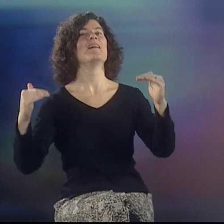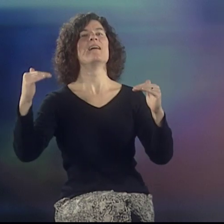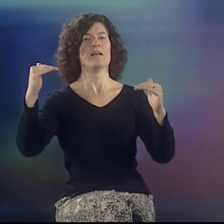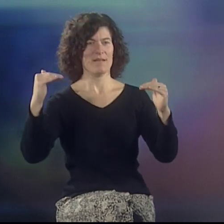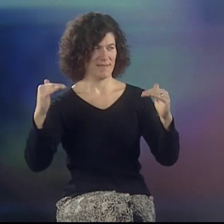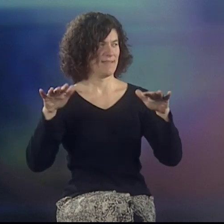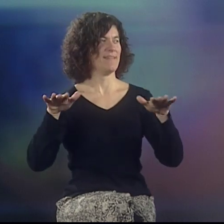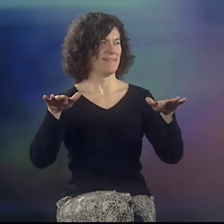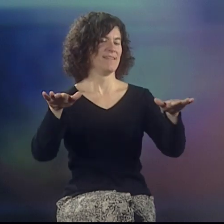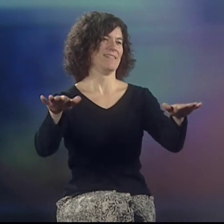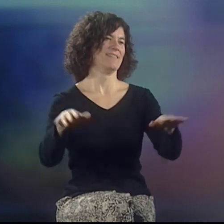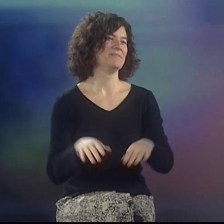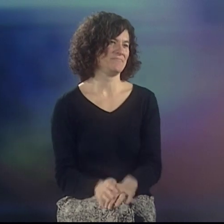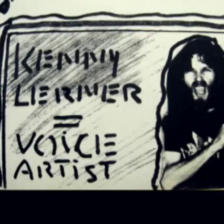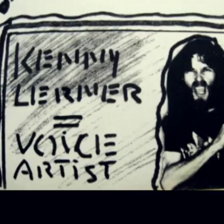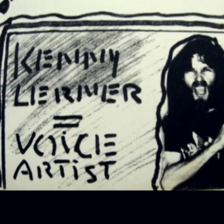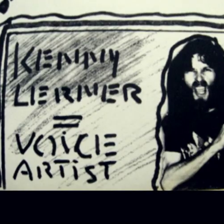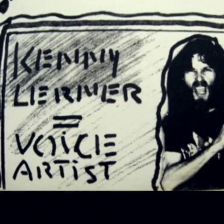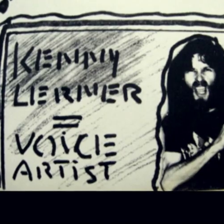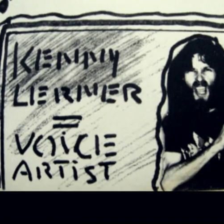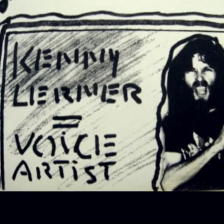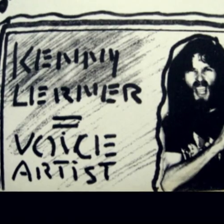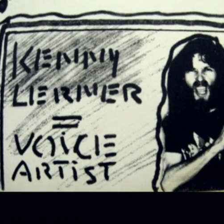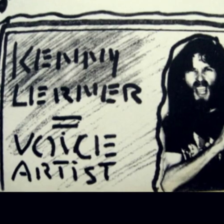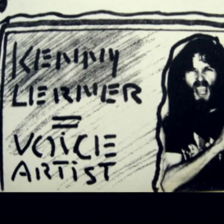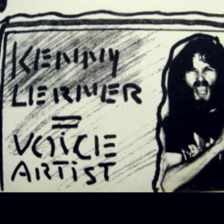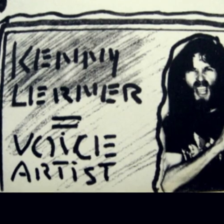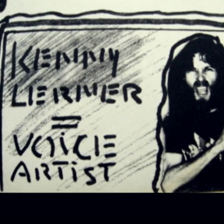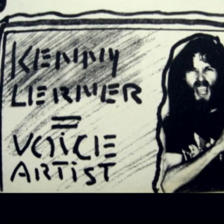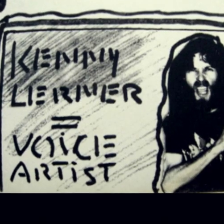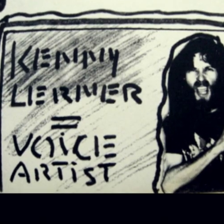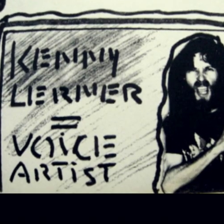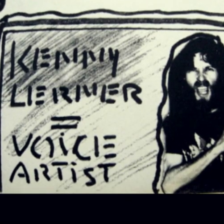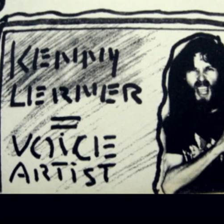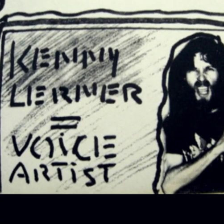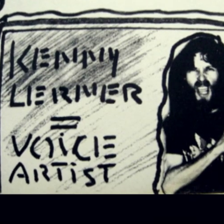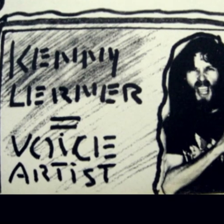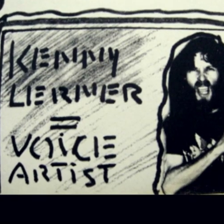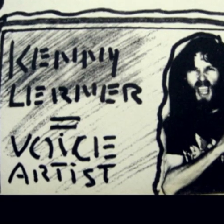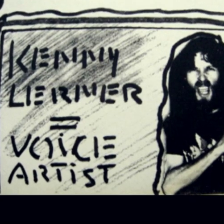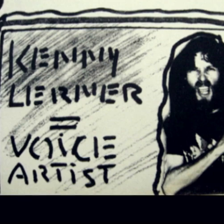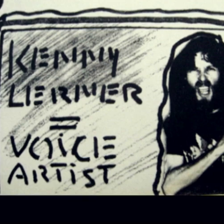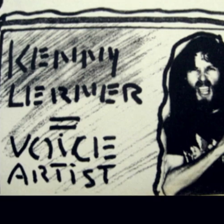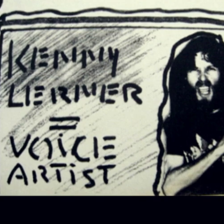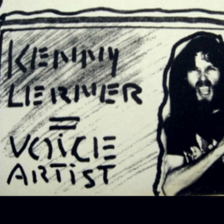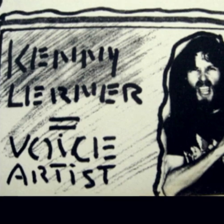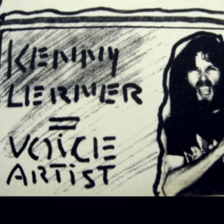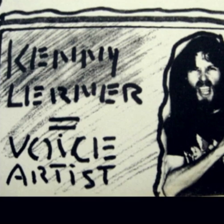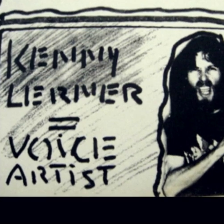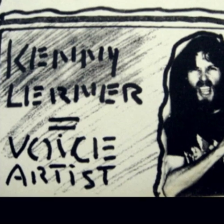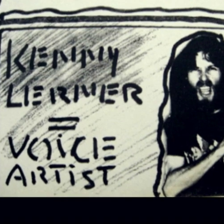so that we were each voicing about the same amount. We were trying to figure it ot as we went along.